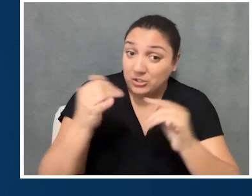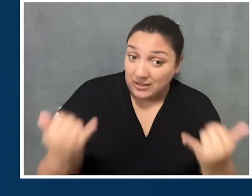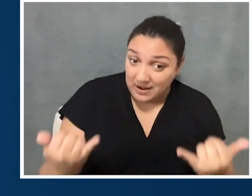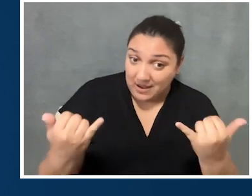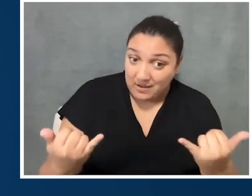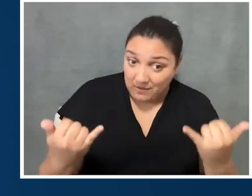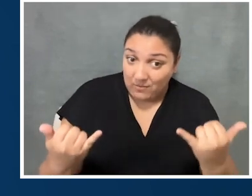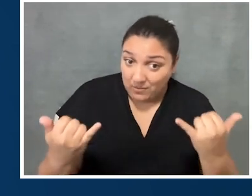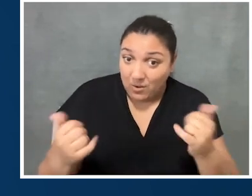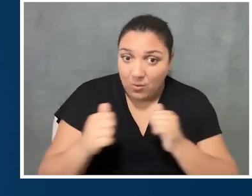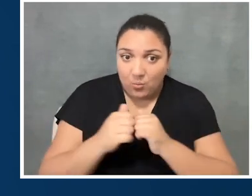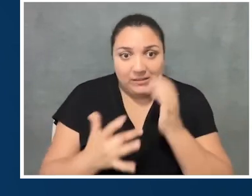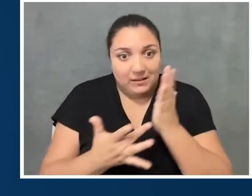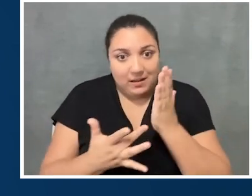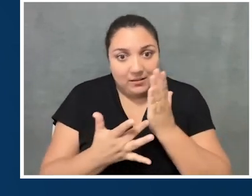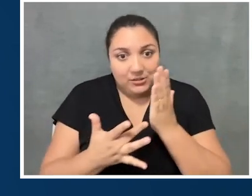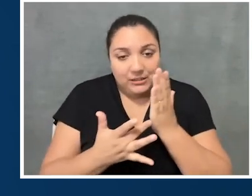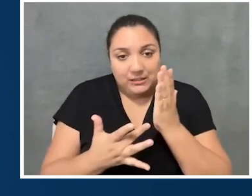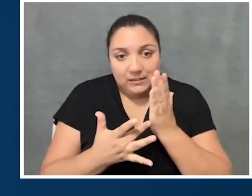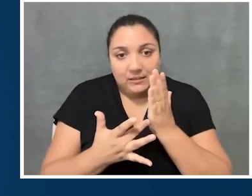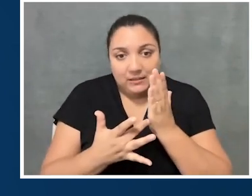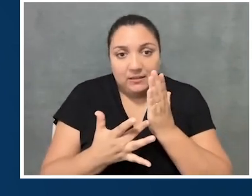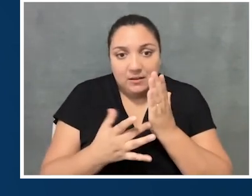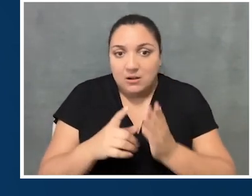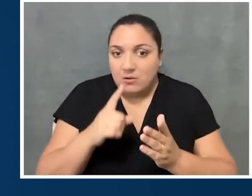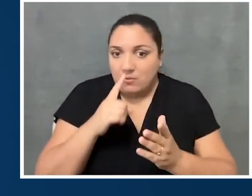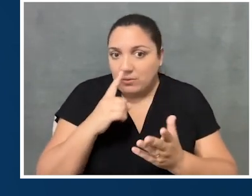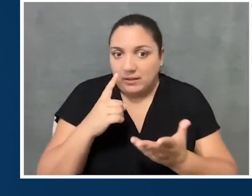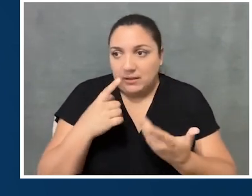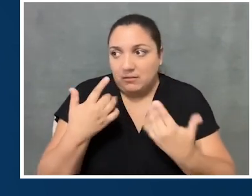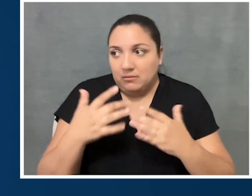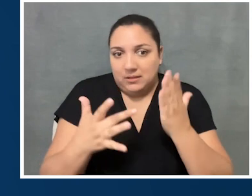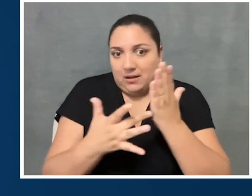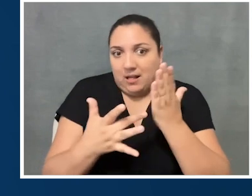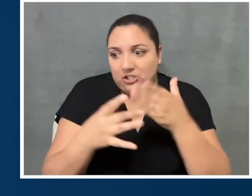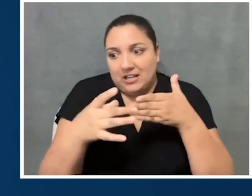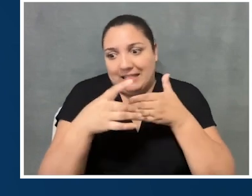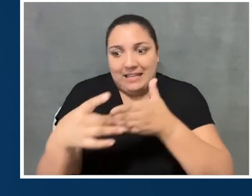especially now with technology really running the show, right?